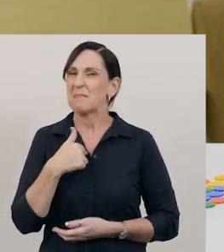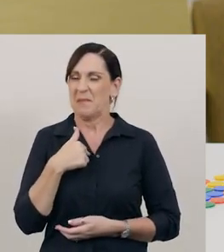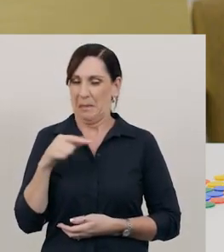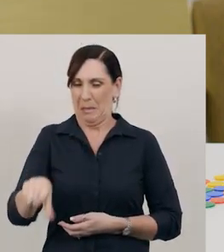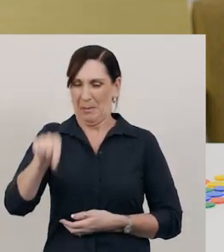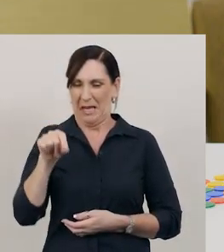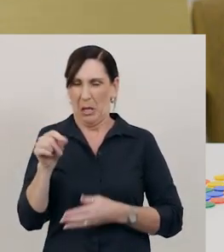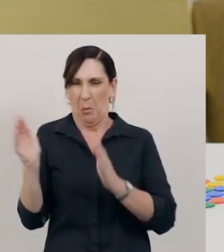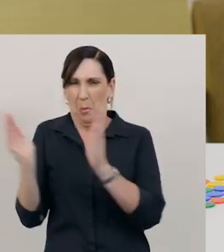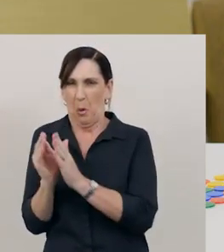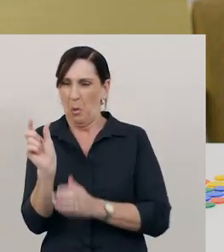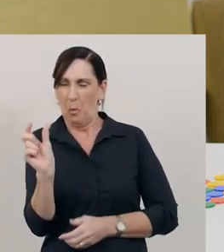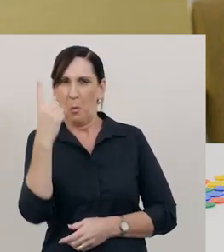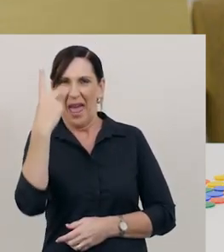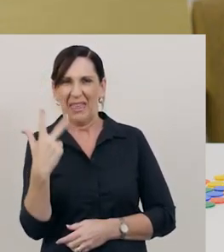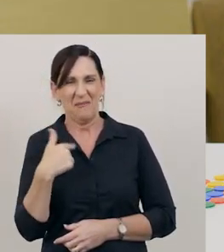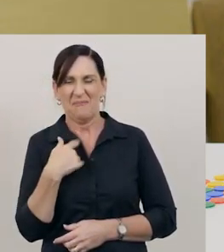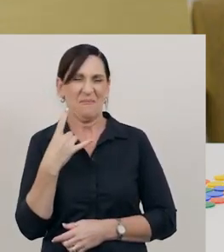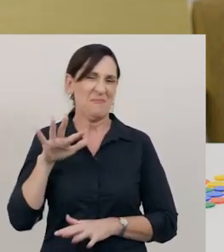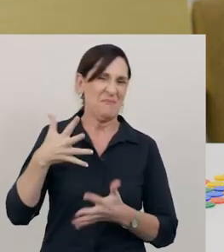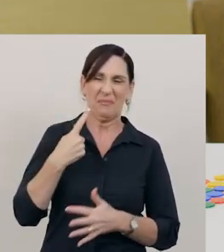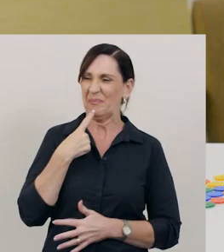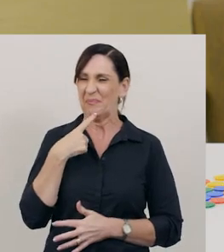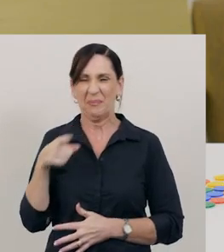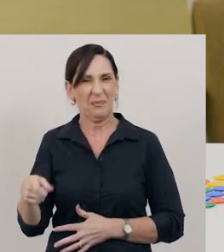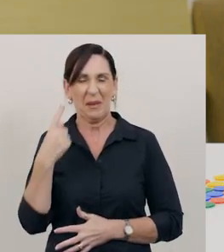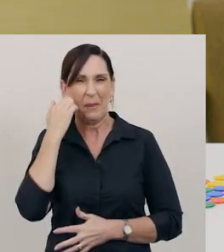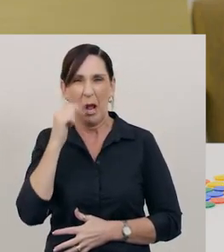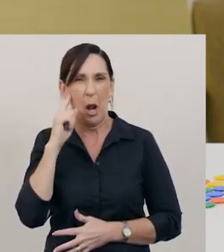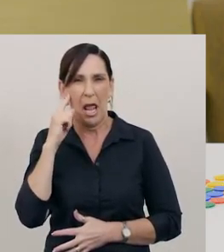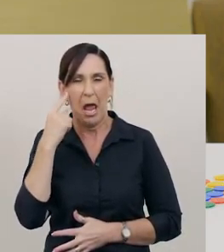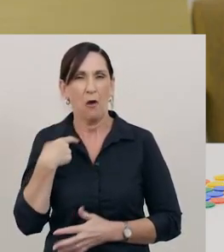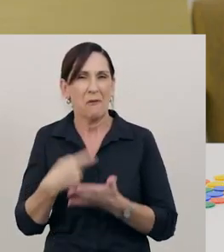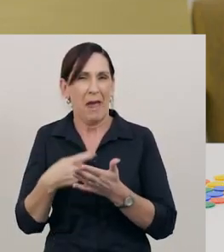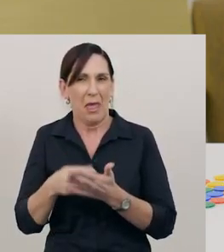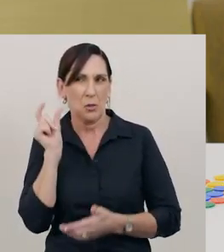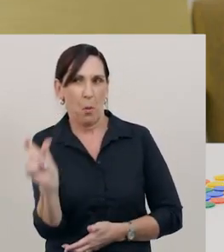Because I don’t like liquorice very much, and I only want the smallest piece.